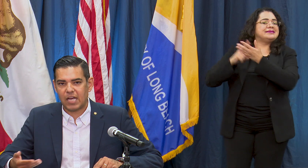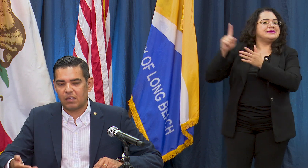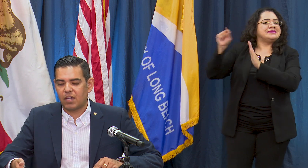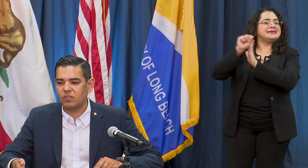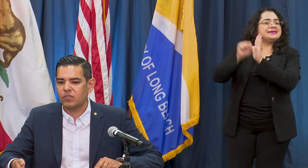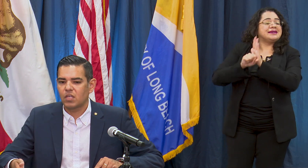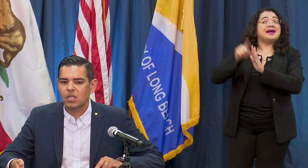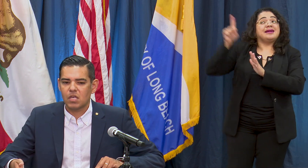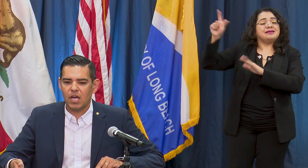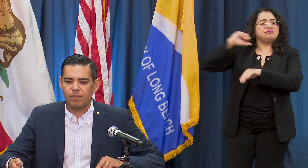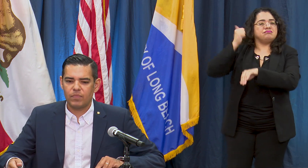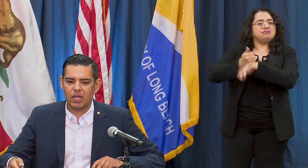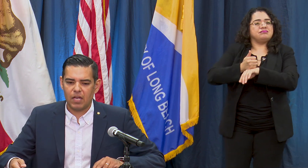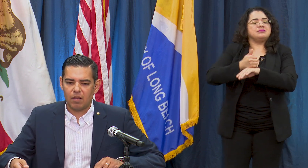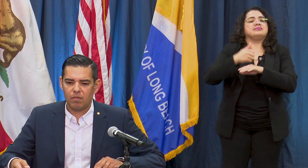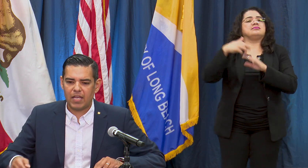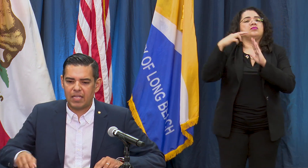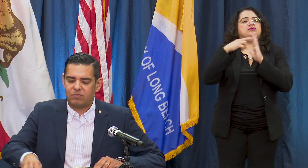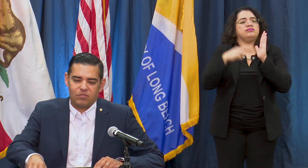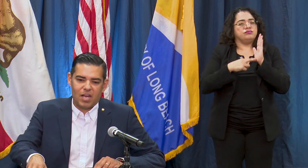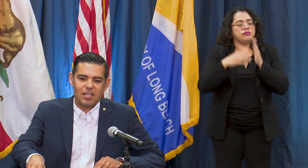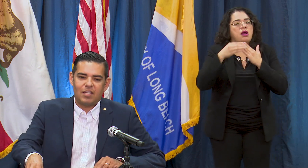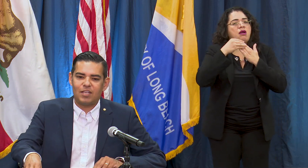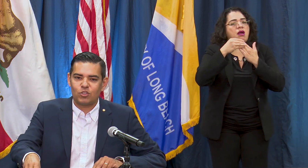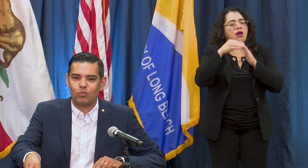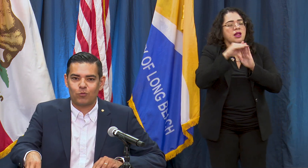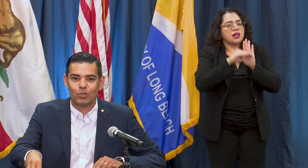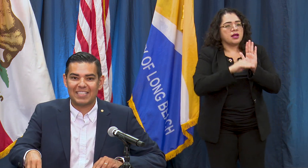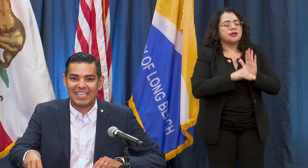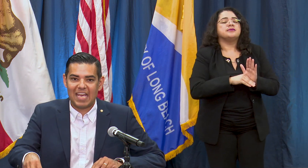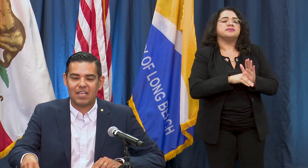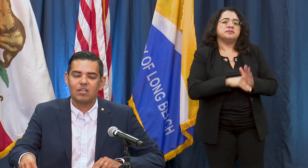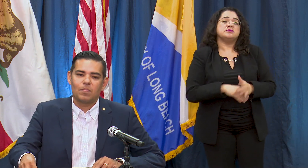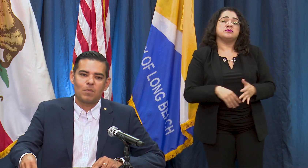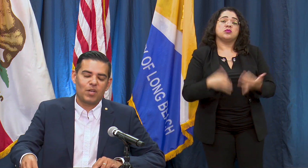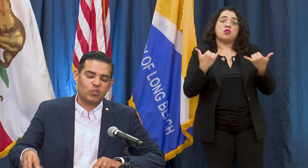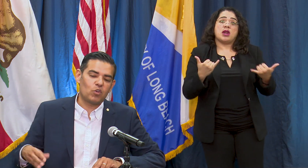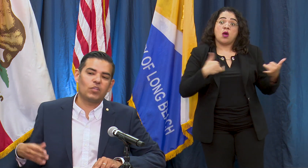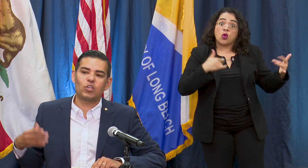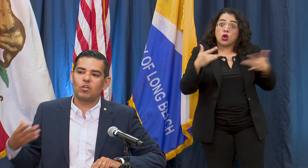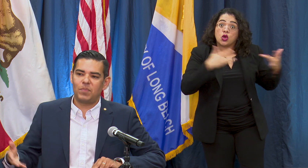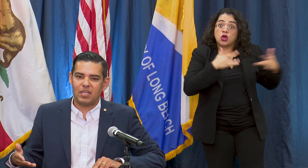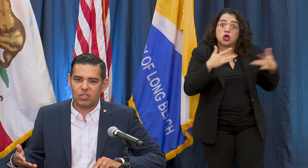guidelines and it's not an issue for today but it certainly could be an issue